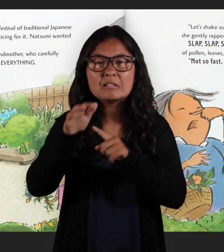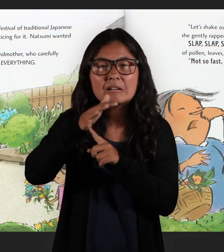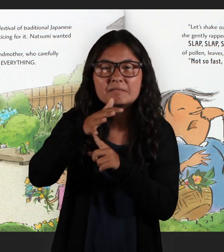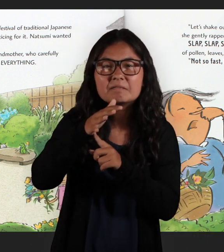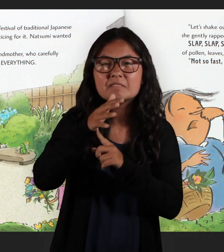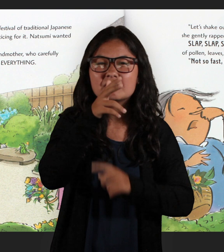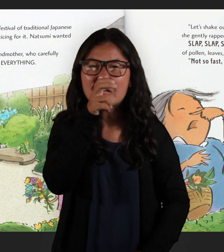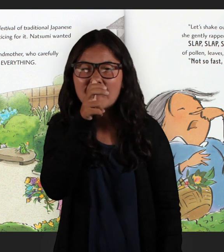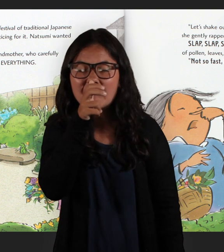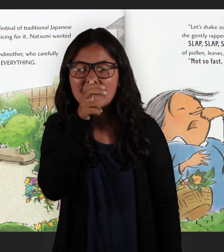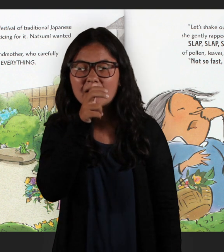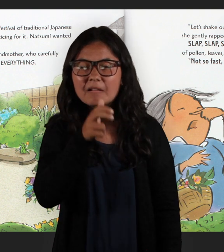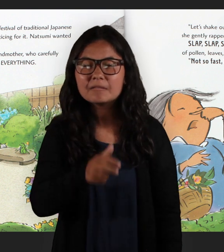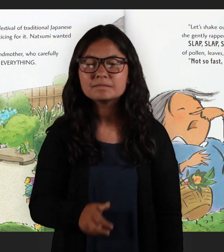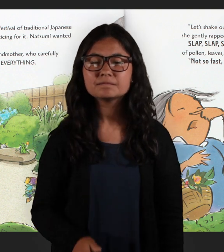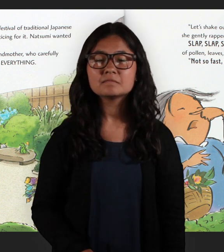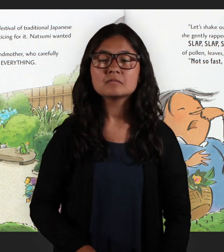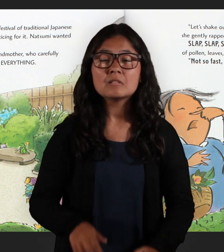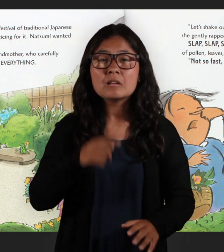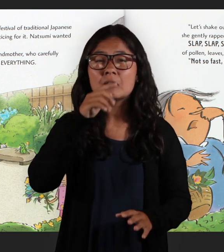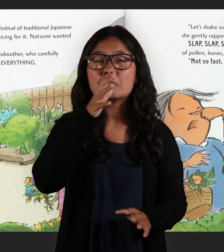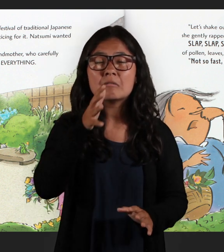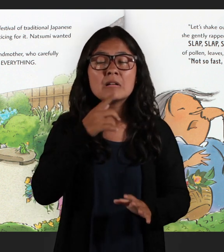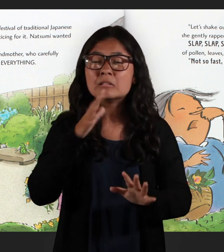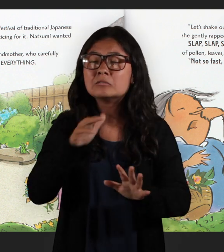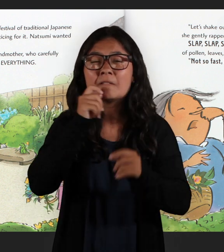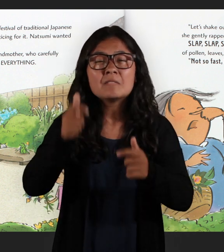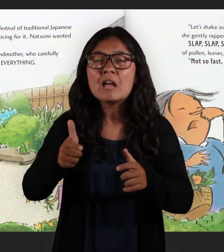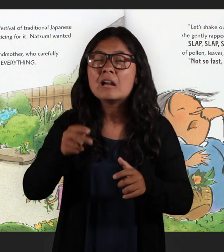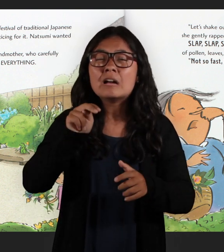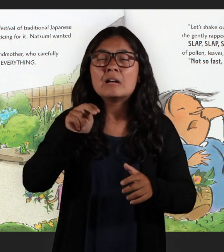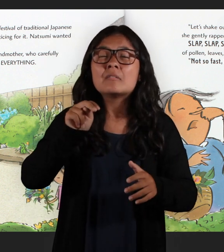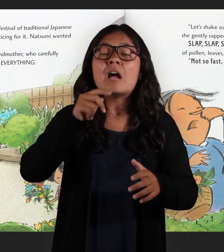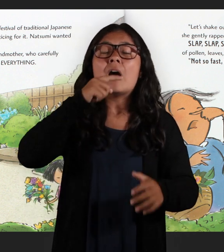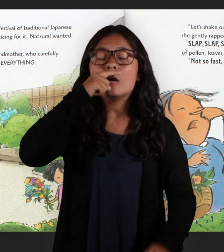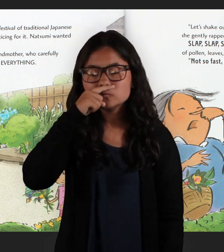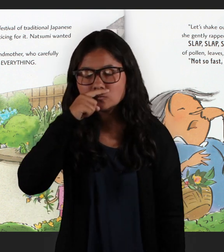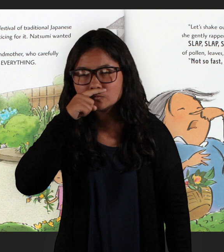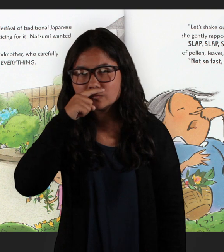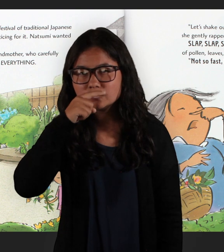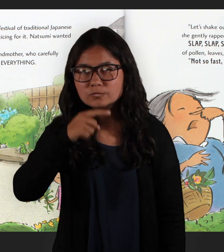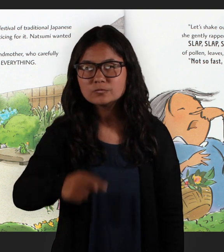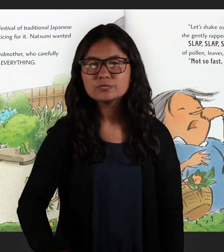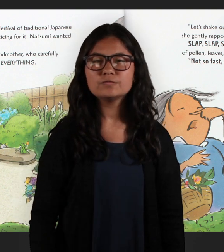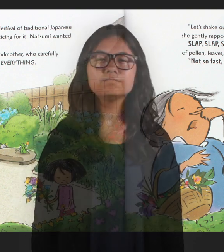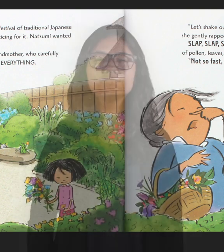into a cloud of pollen, leaves, and ants. "Not so fast, Na-na-NATSU-mi!" sneezed Grandmother.